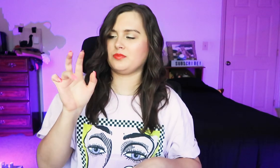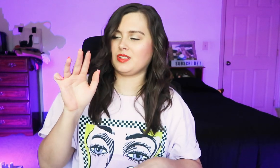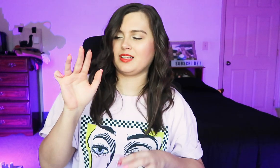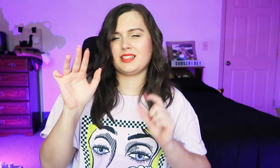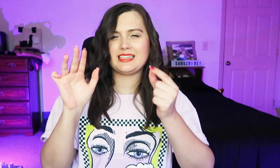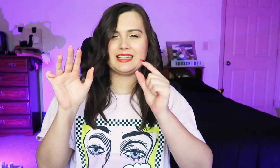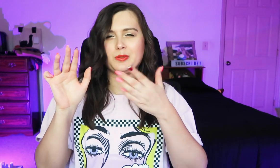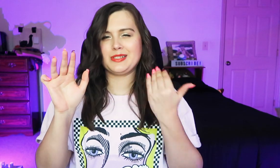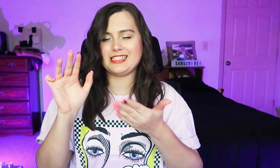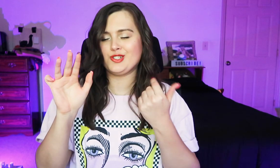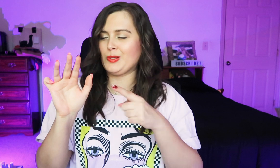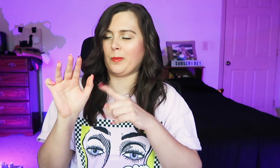Left hand is a little easier.